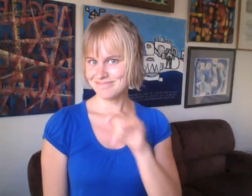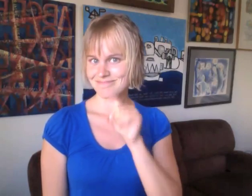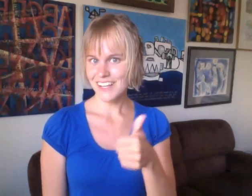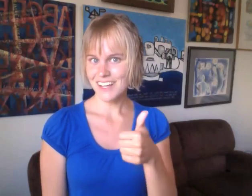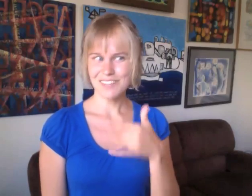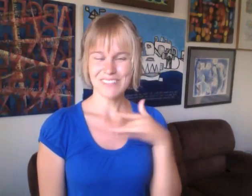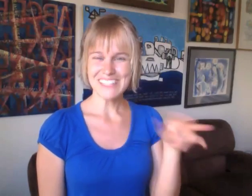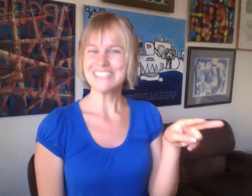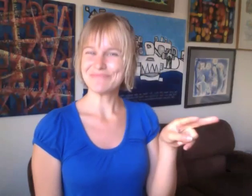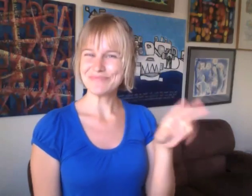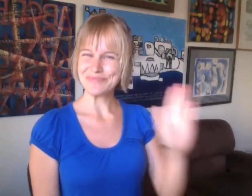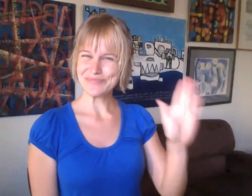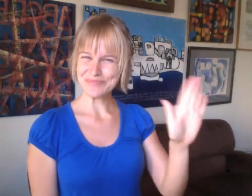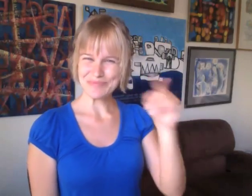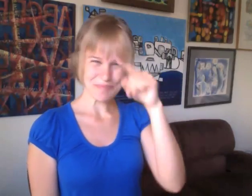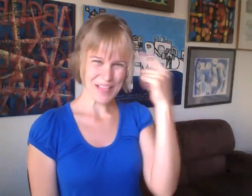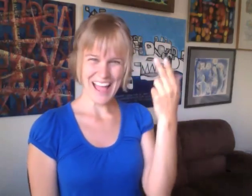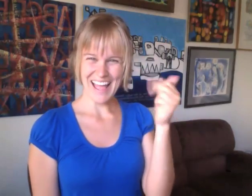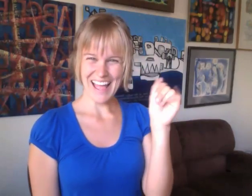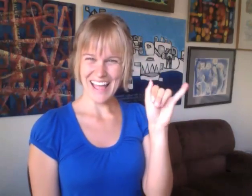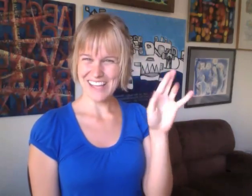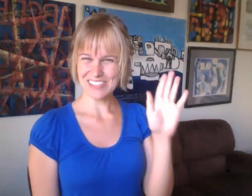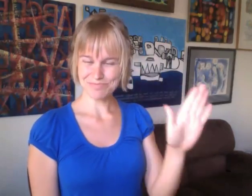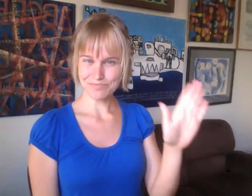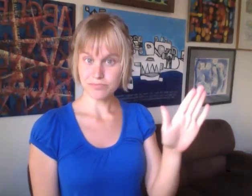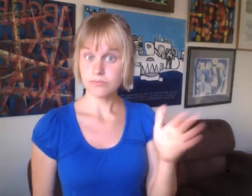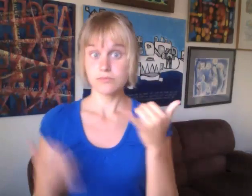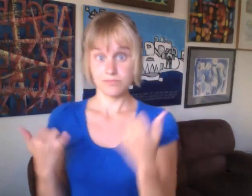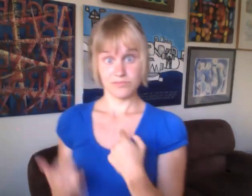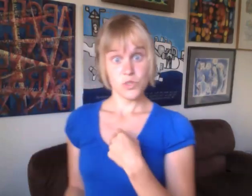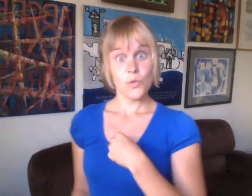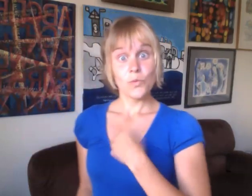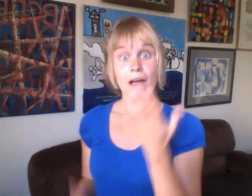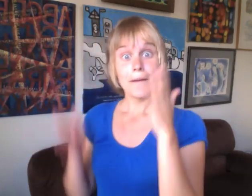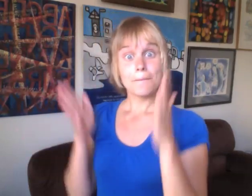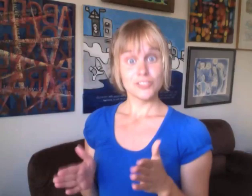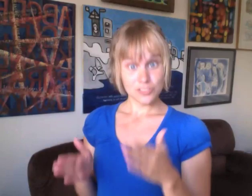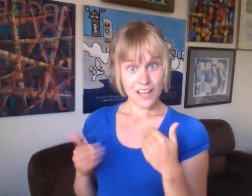White people usually say dreadlocks are typical of Black people, something that is not exotic.